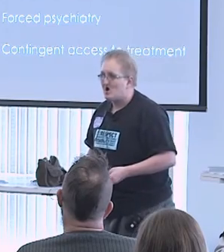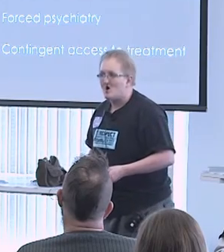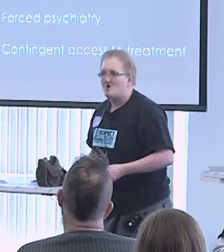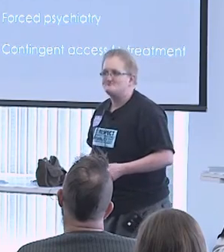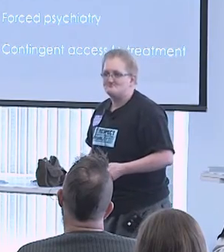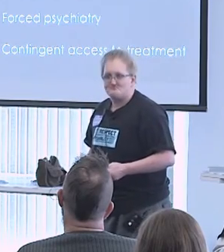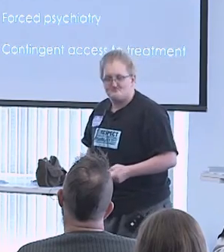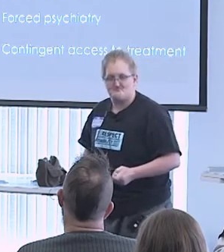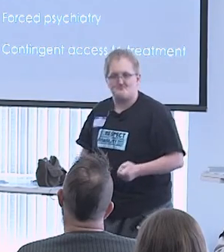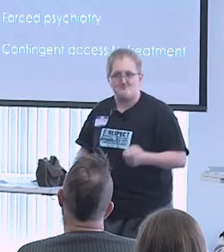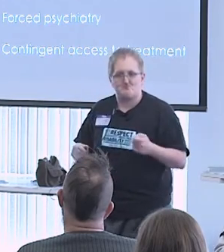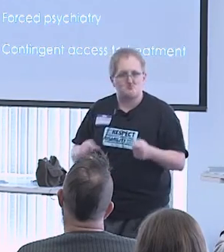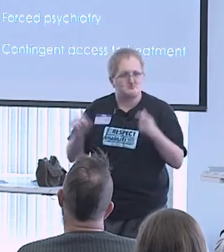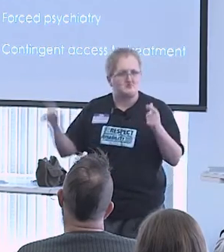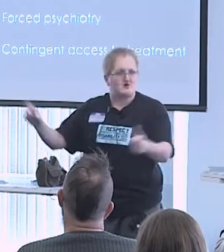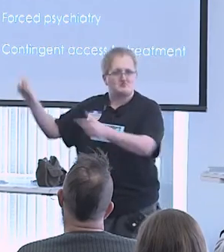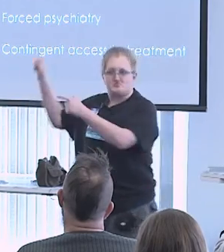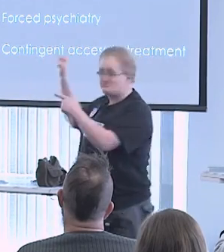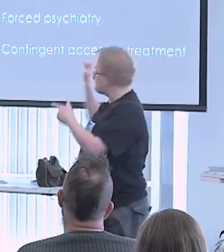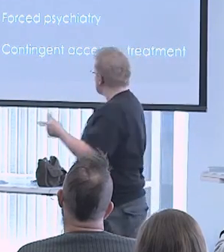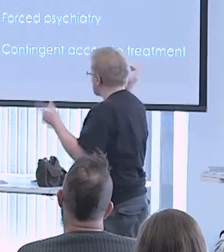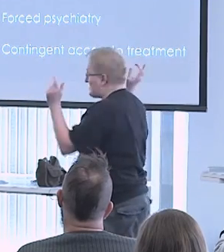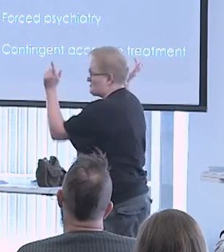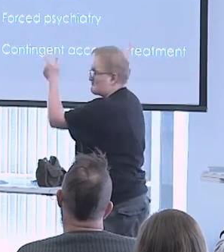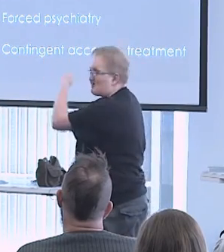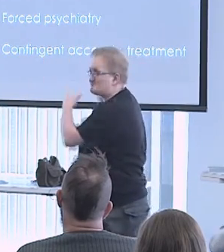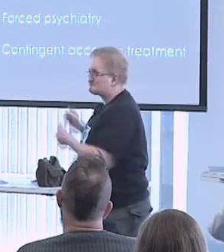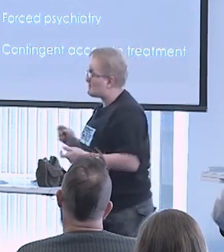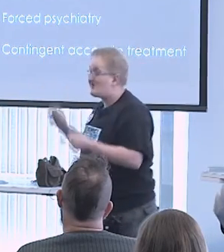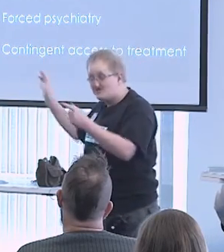So that's, again, I can get bogged down in this.